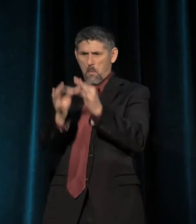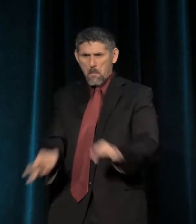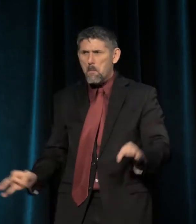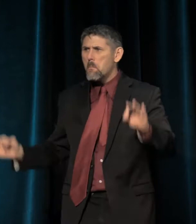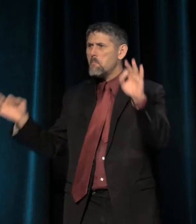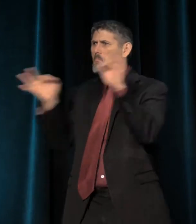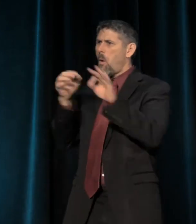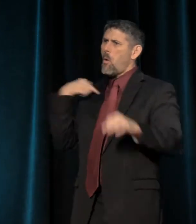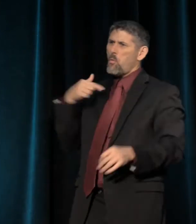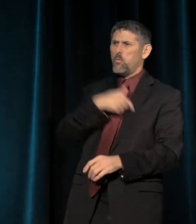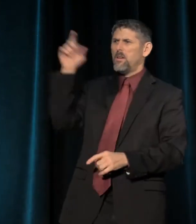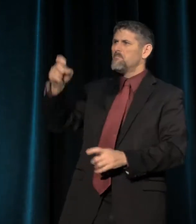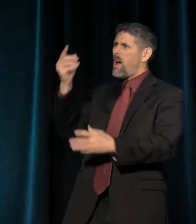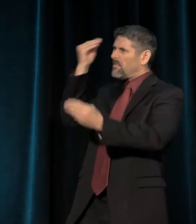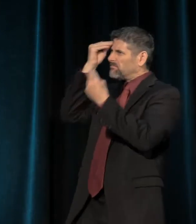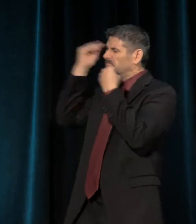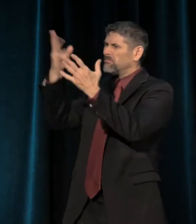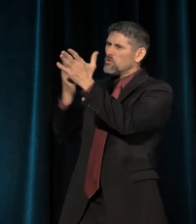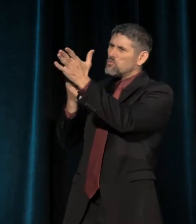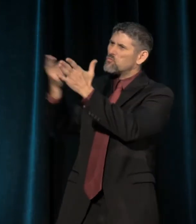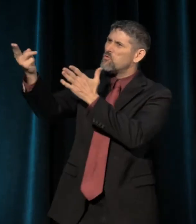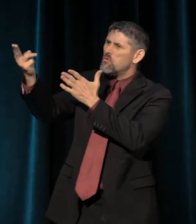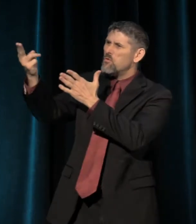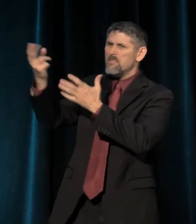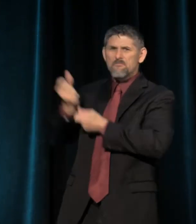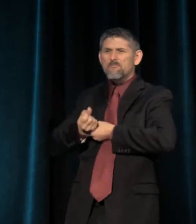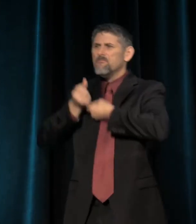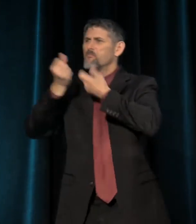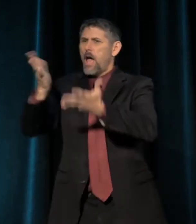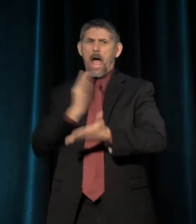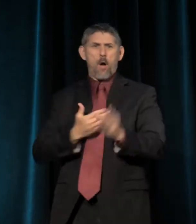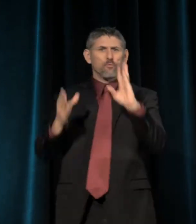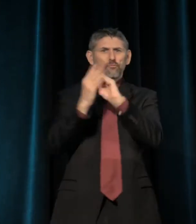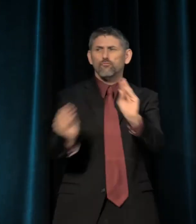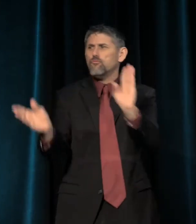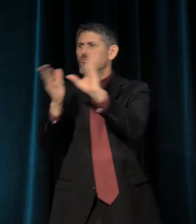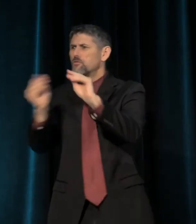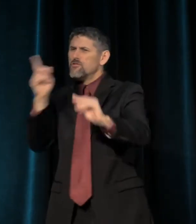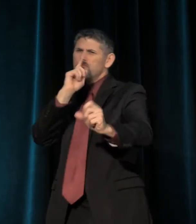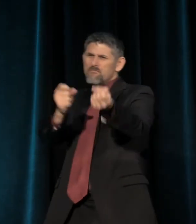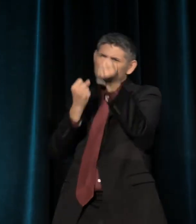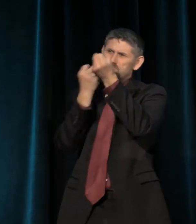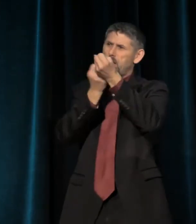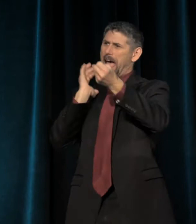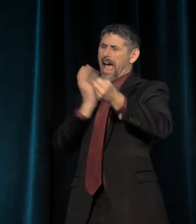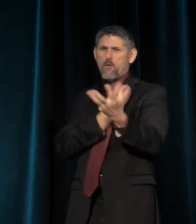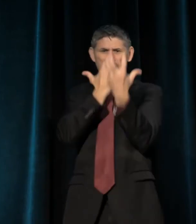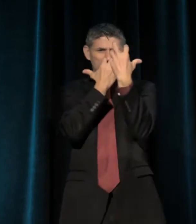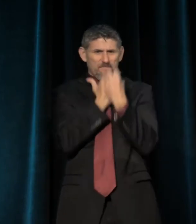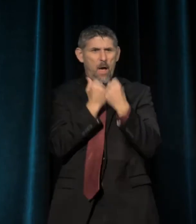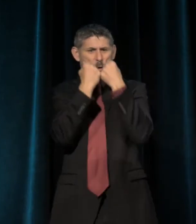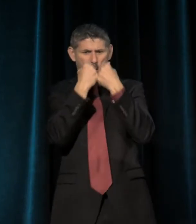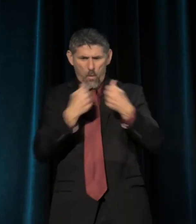for us to tell the truth, to tell our stories, to openly affirm our values of openness and equity,